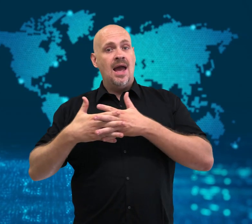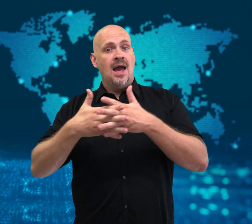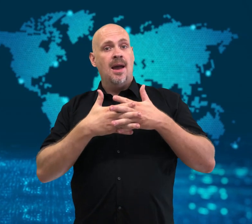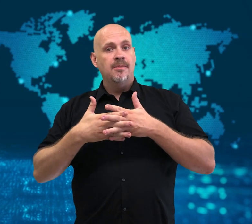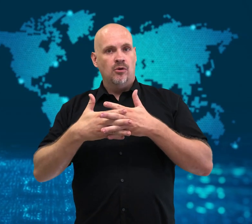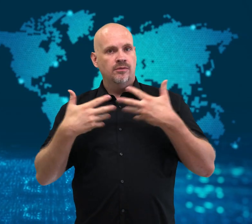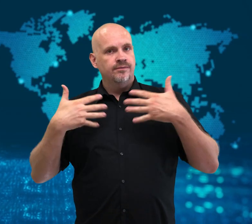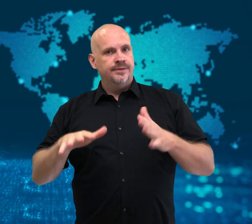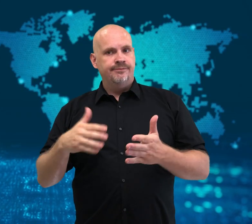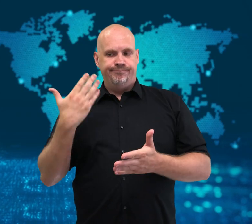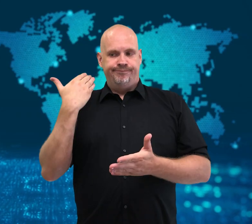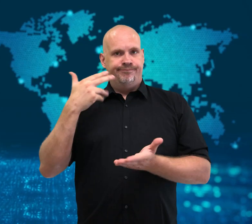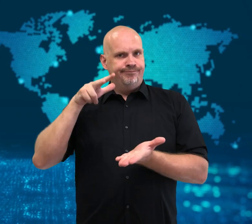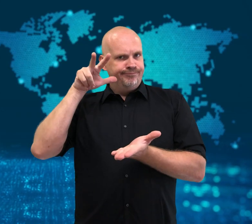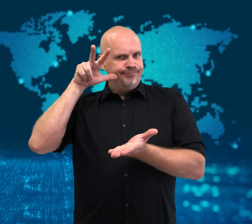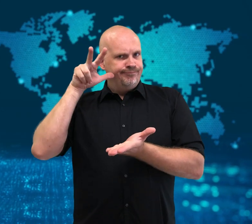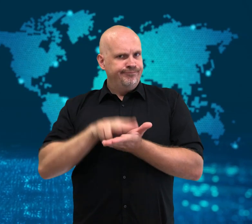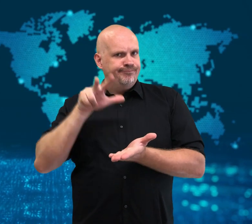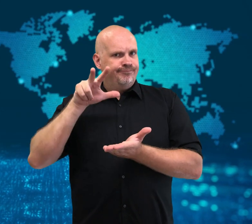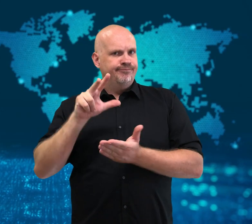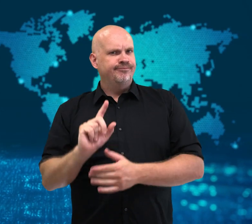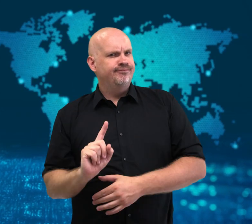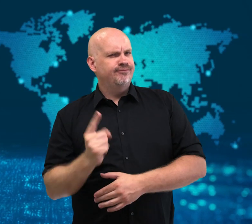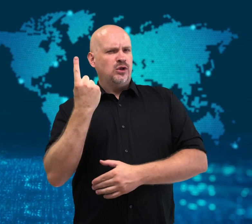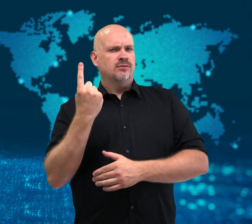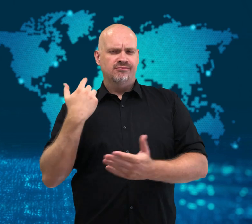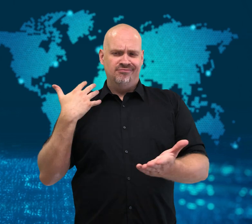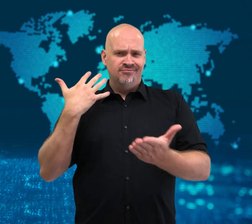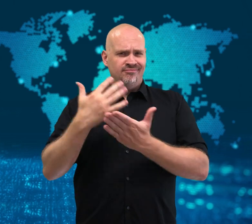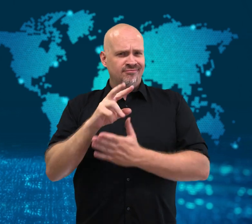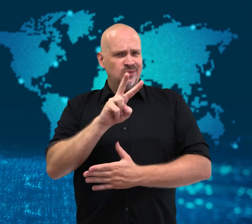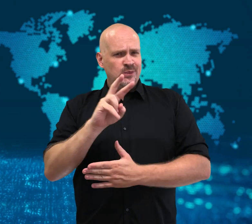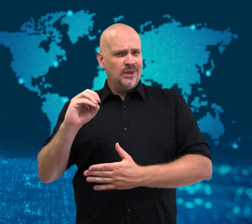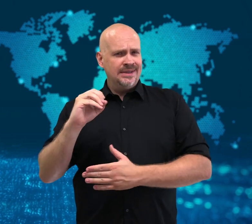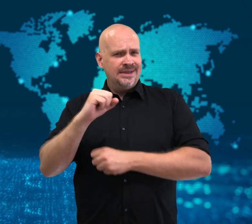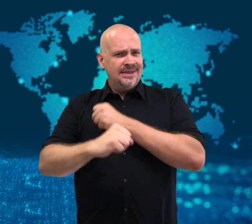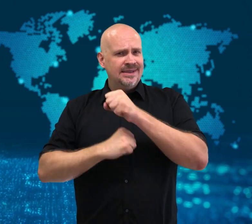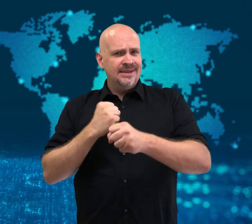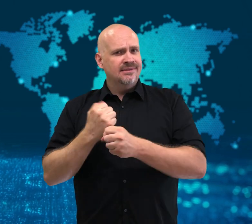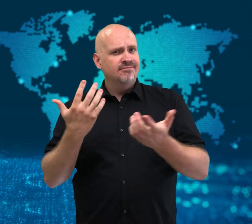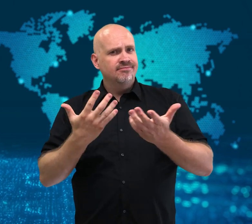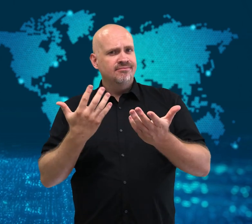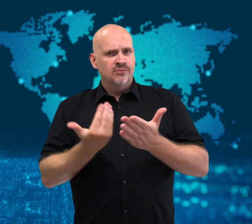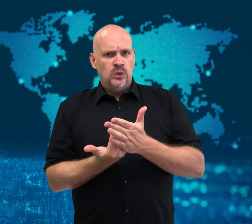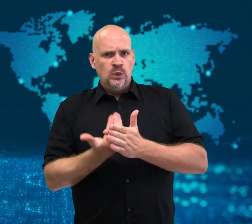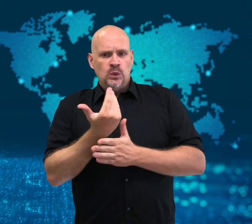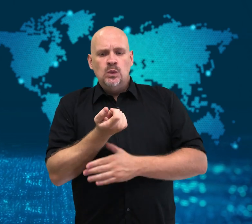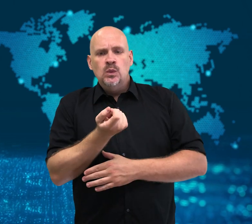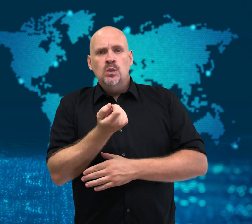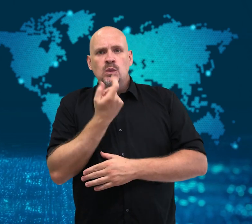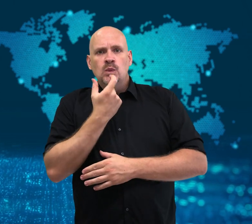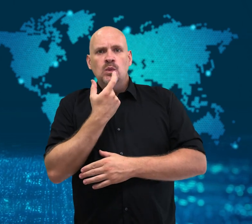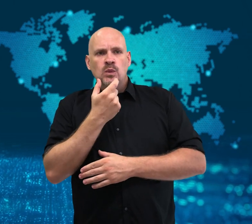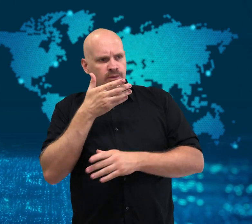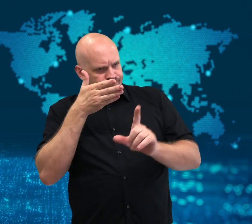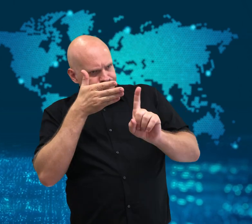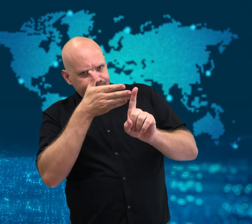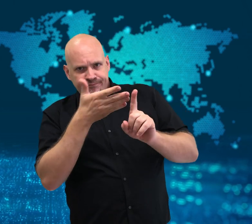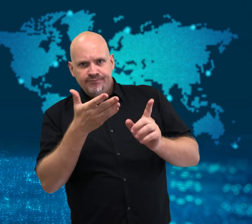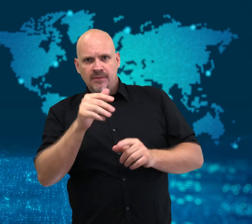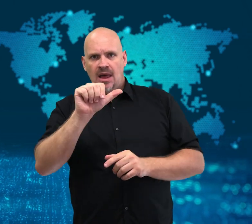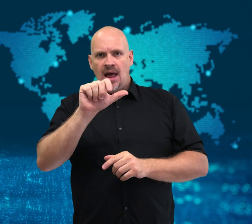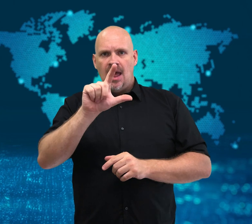[Gavin]: The United States approved its first new Alzheimer